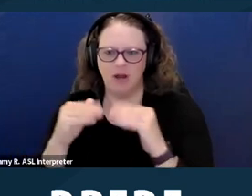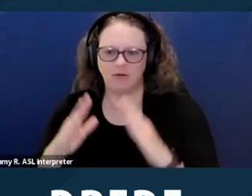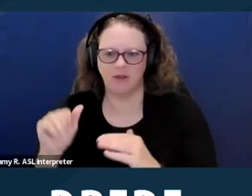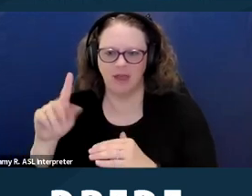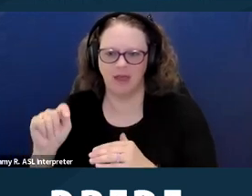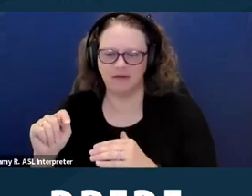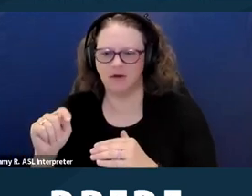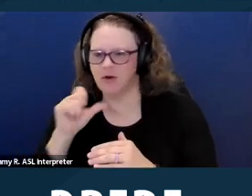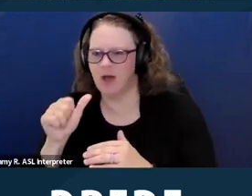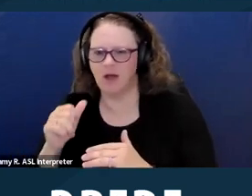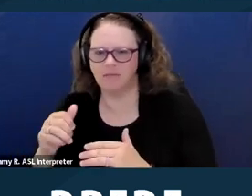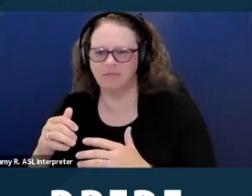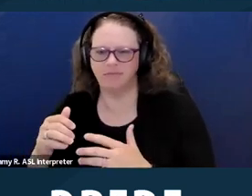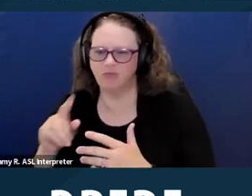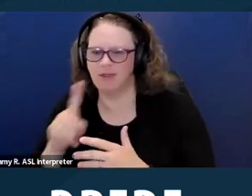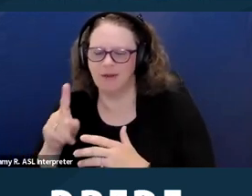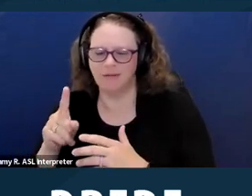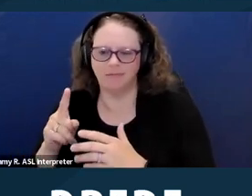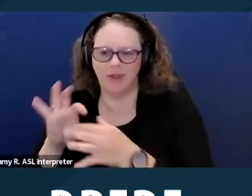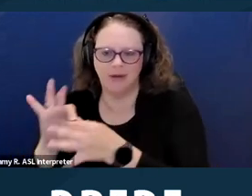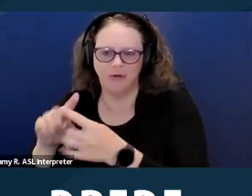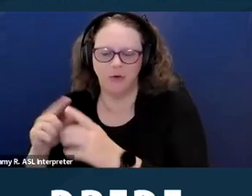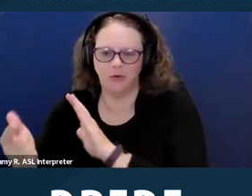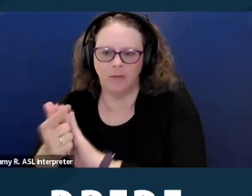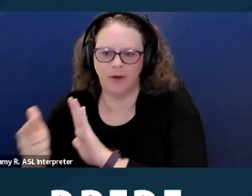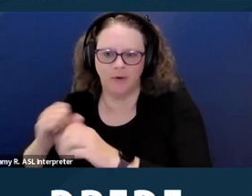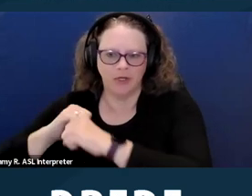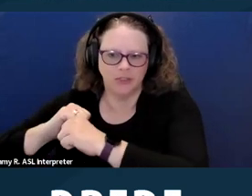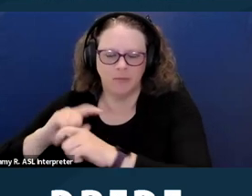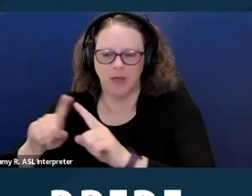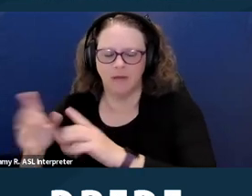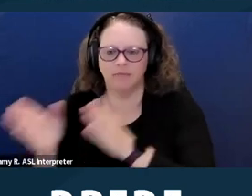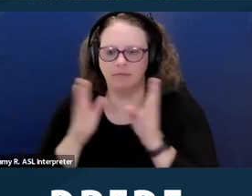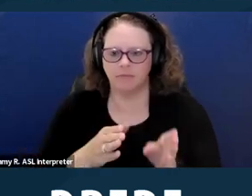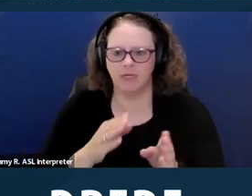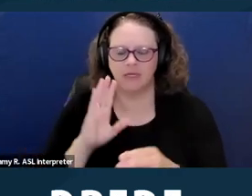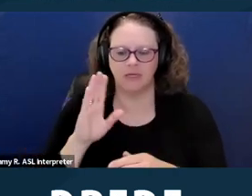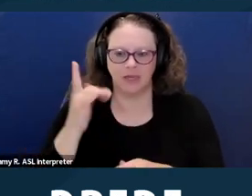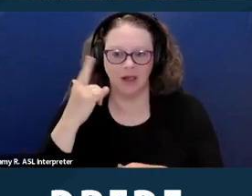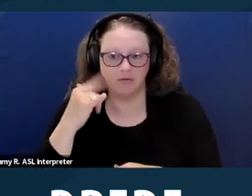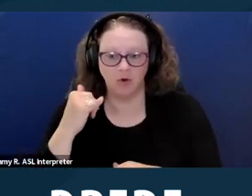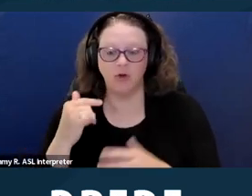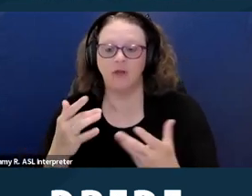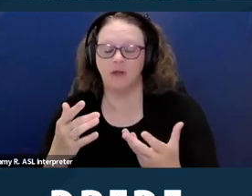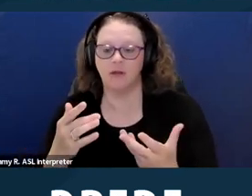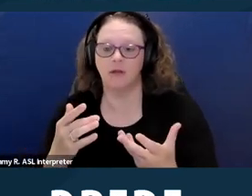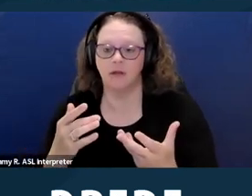so under a California law. Not unfortunately it's not codified under the California Fair Employment and Housing Act.